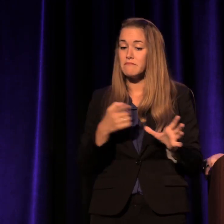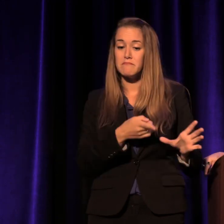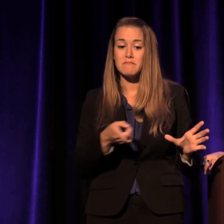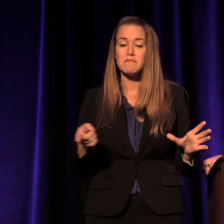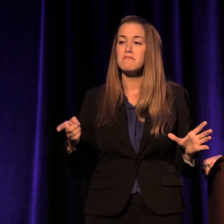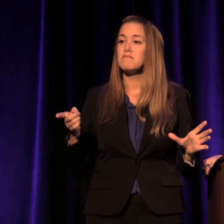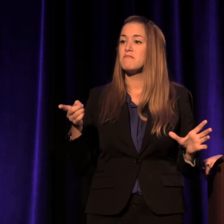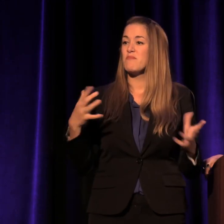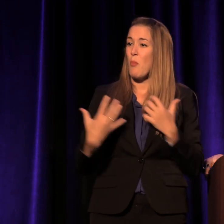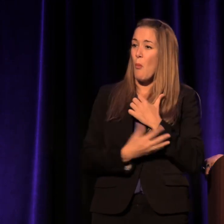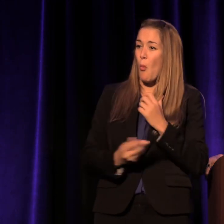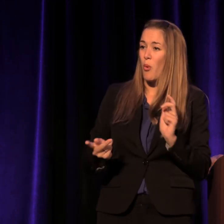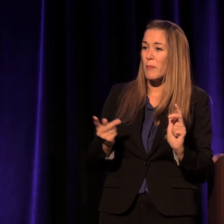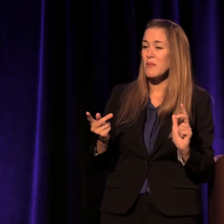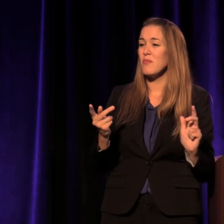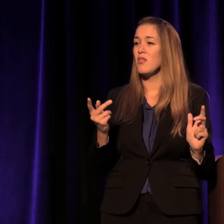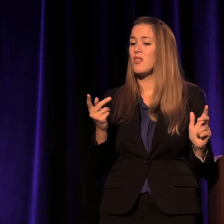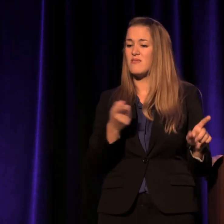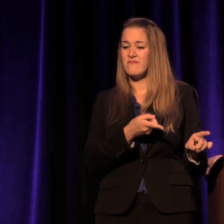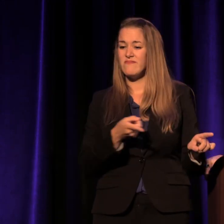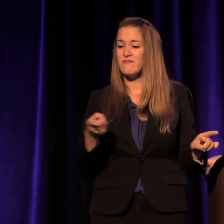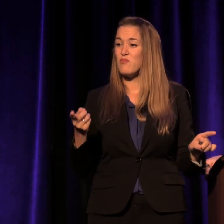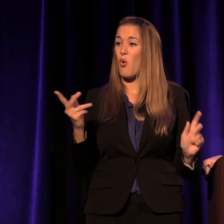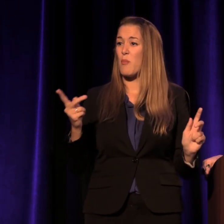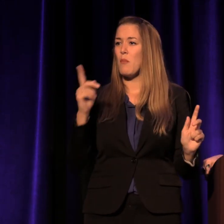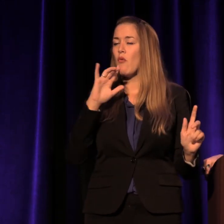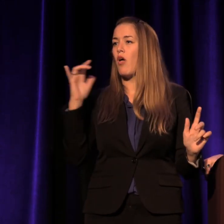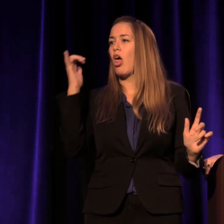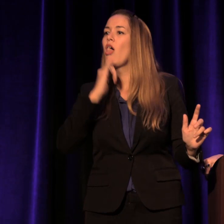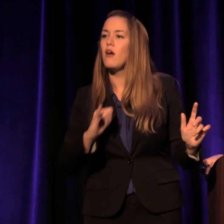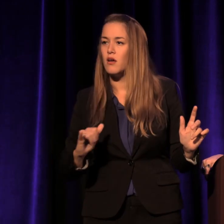like poor people, or people who have blown it,